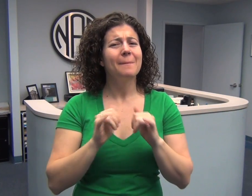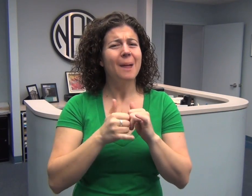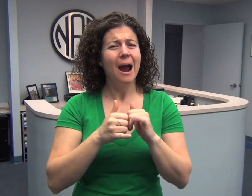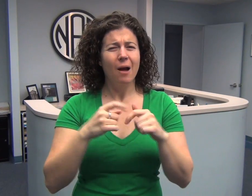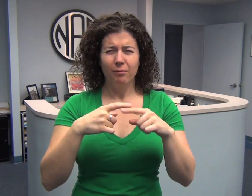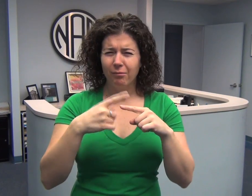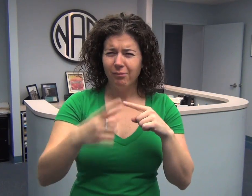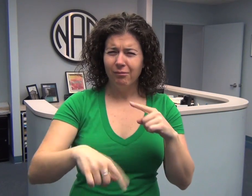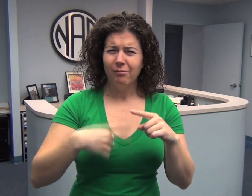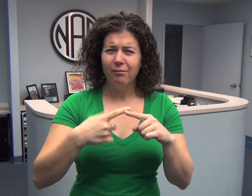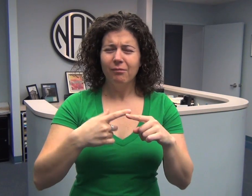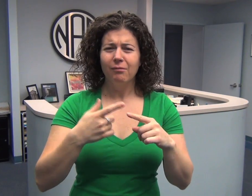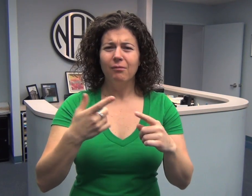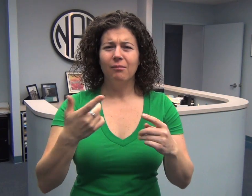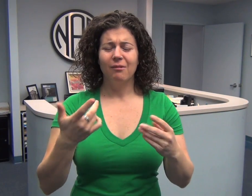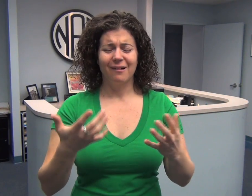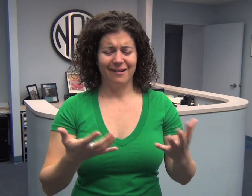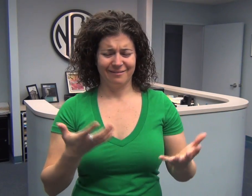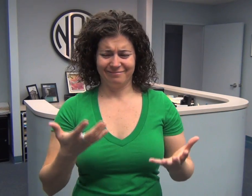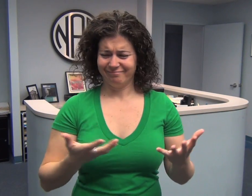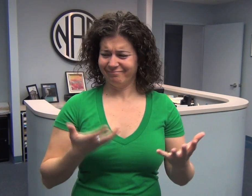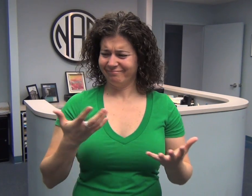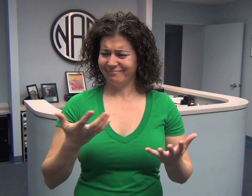but how to do so through out the year?